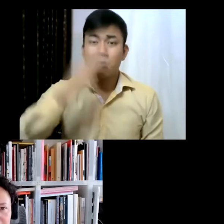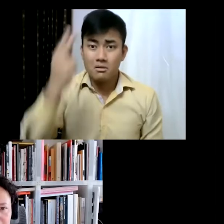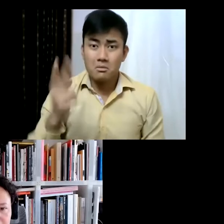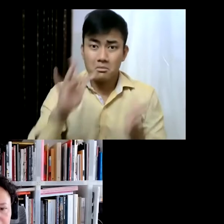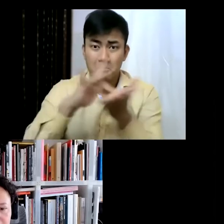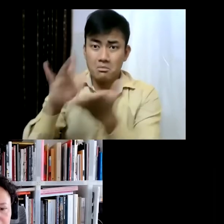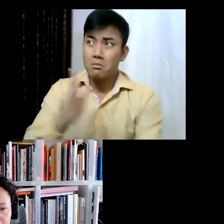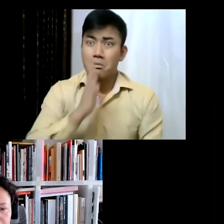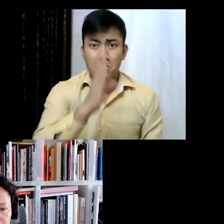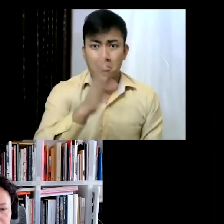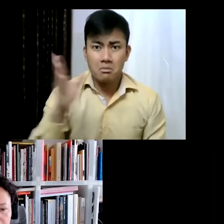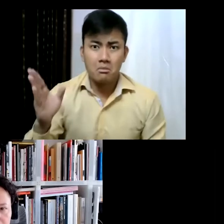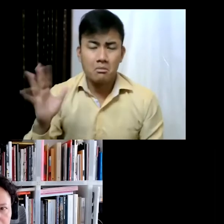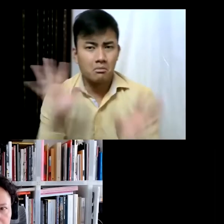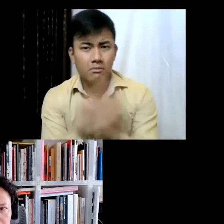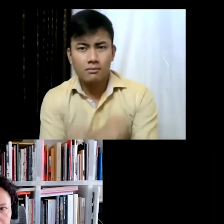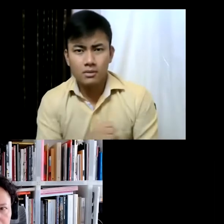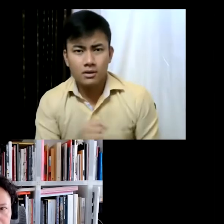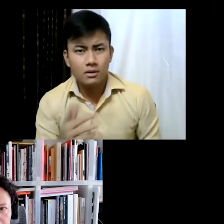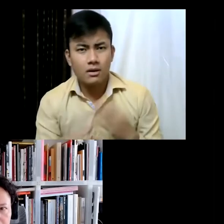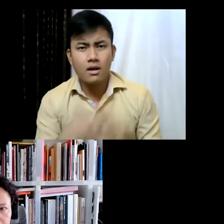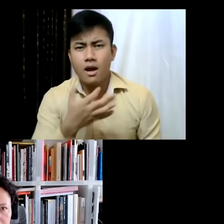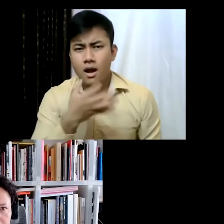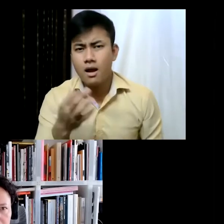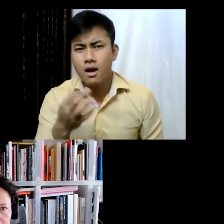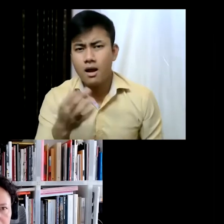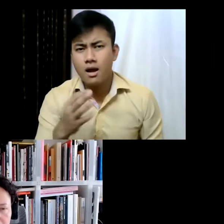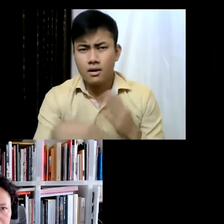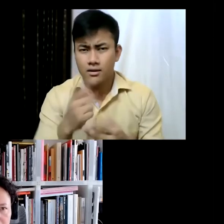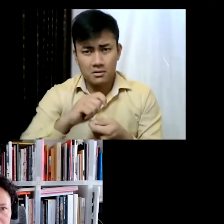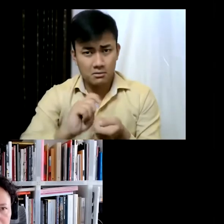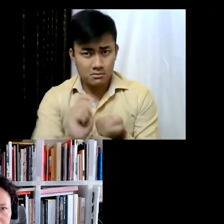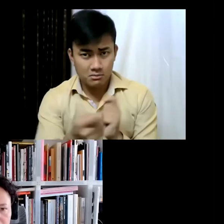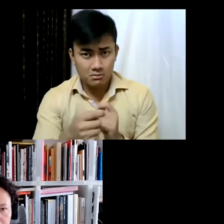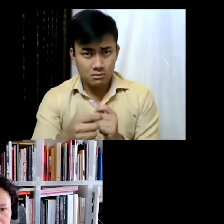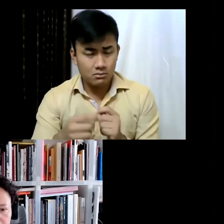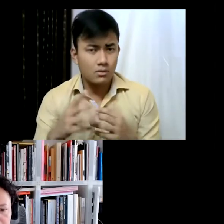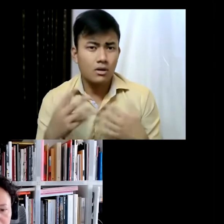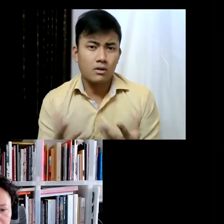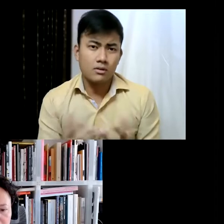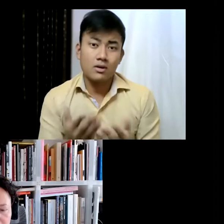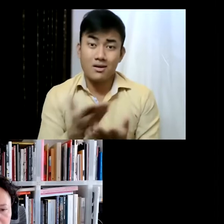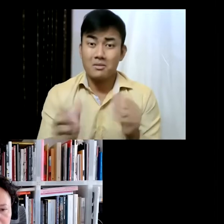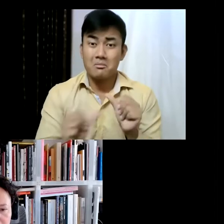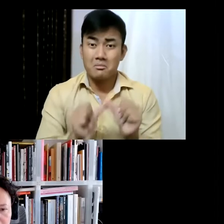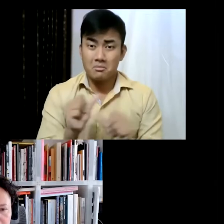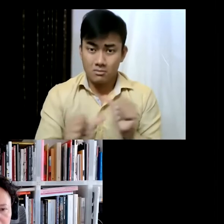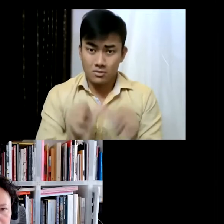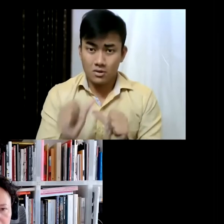has it or will it change in some very fundamental way the whole process of the way art is conceived,